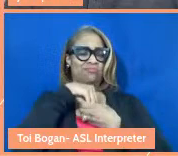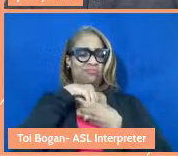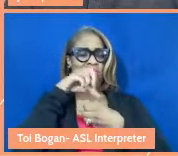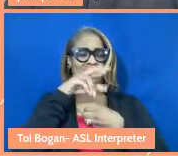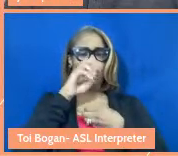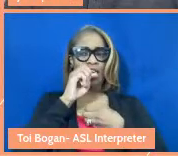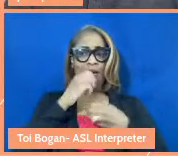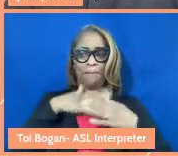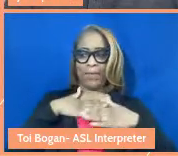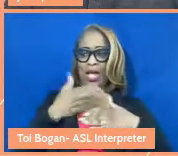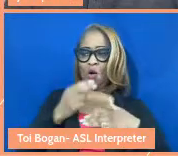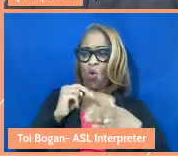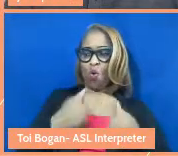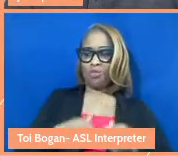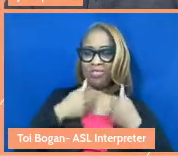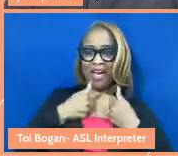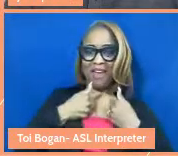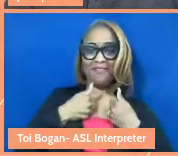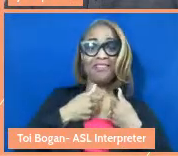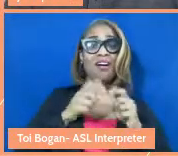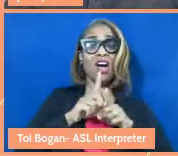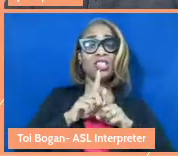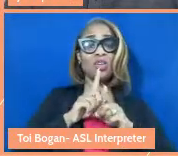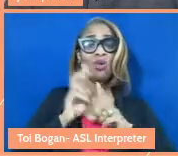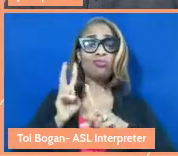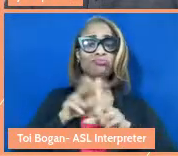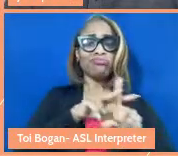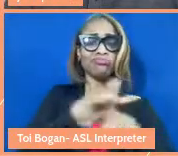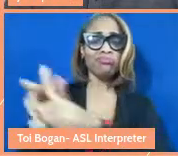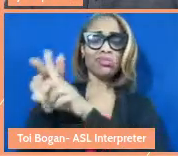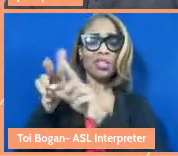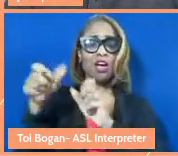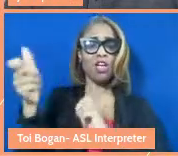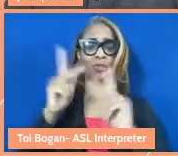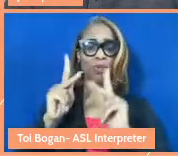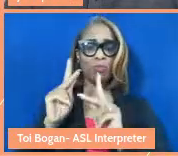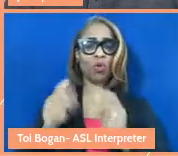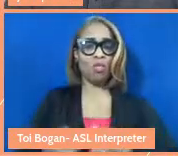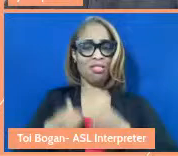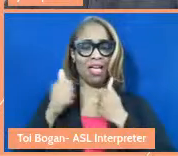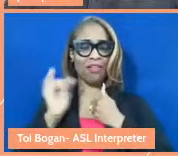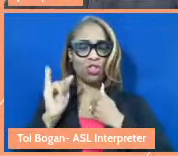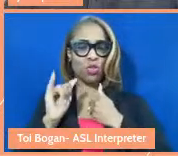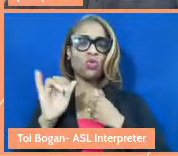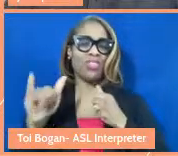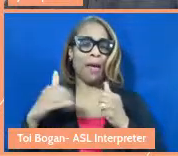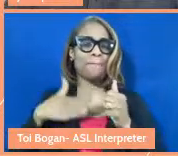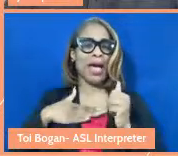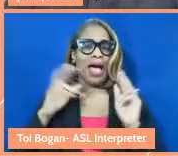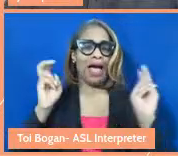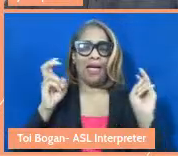lives is really exactly the same thing as my sense of social change care. Care